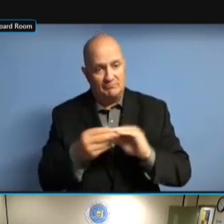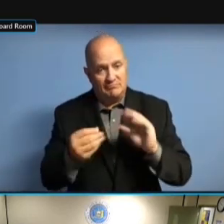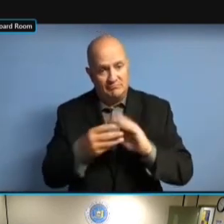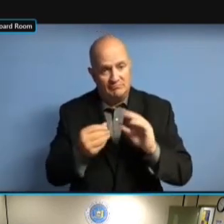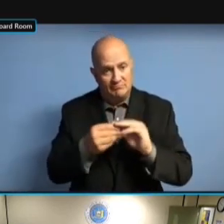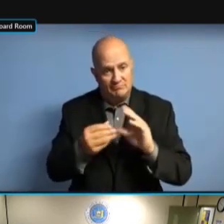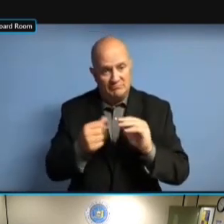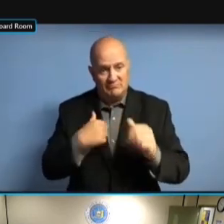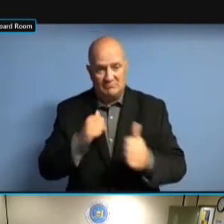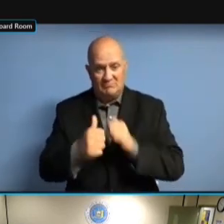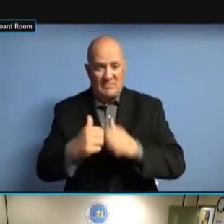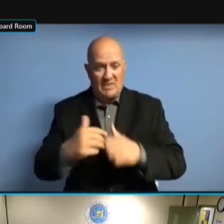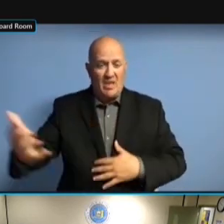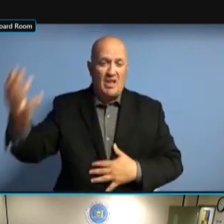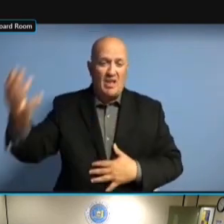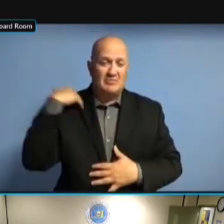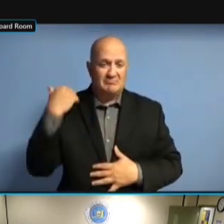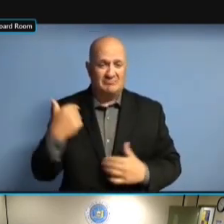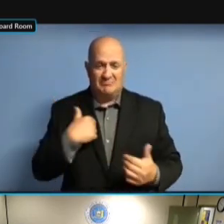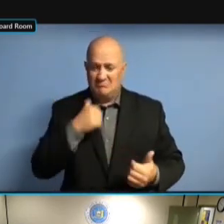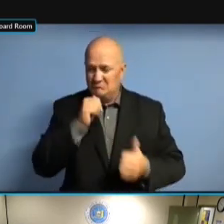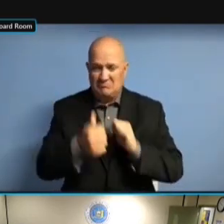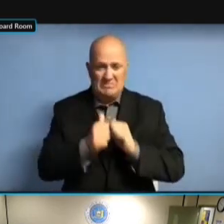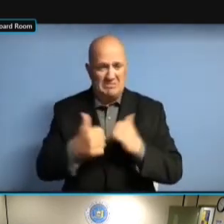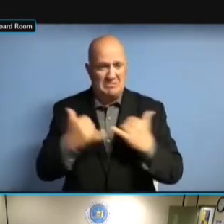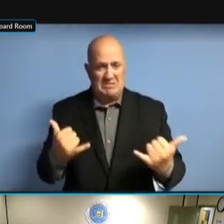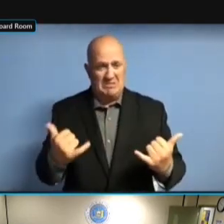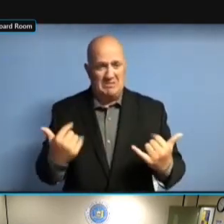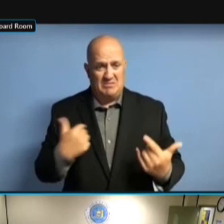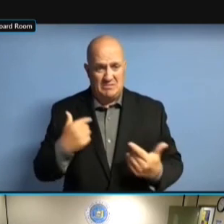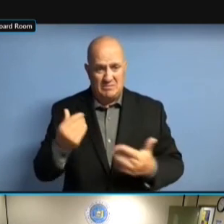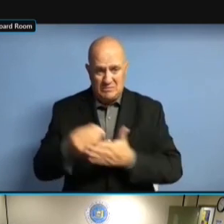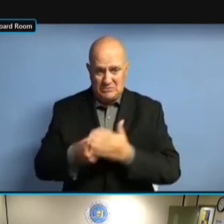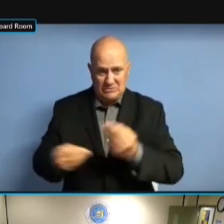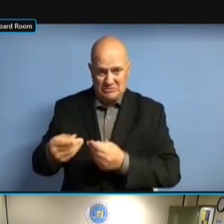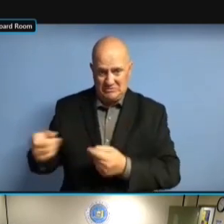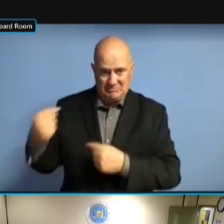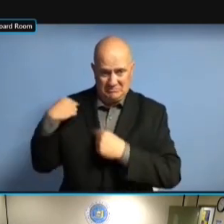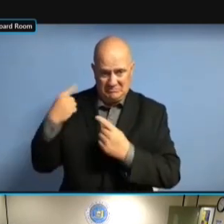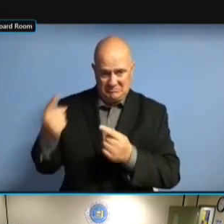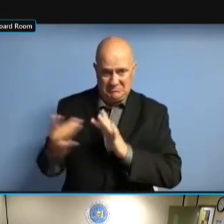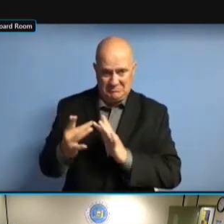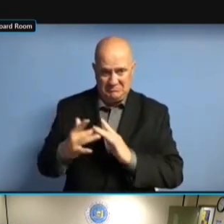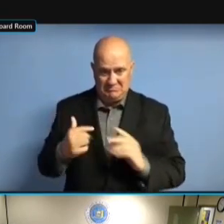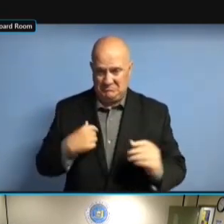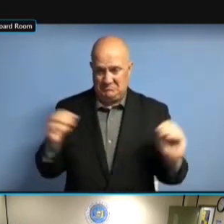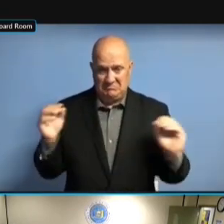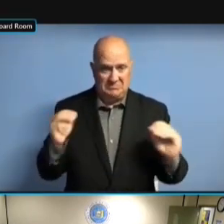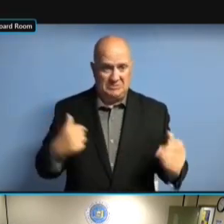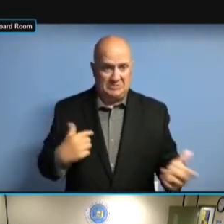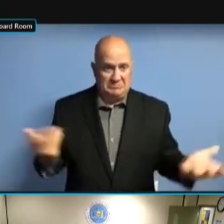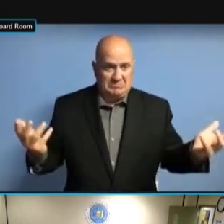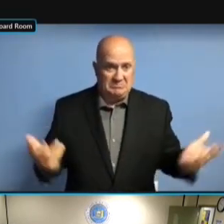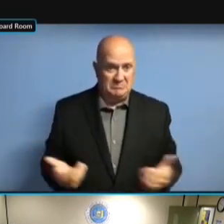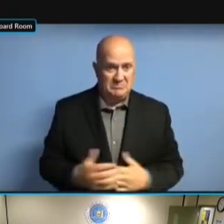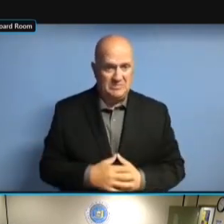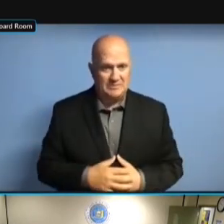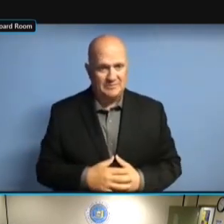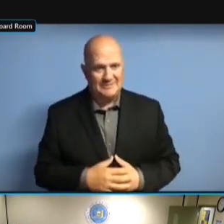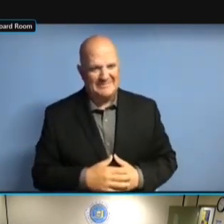CANDIDATE AND HAVEN'T HEARD FROM ANYBODY IN CANDIDATE AND HAVEN'T HEARD FROM ANYBODY IN FIVE CANDIDATE AND HAVEN'T HEARD FROM ANYBODY IN FIVE YEARS, CANDIDATE AND HAVEN'T HEARD FROM ANYBODY IN FIVE YEARS, YOU CANDIDATE AND HAVEN'T HEARD FROM ANYBODY IN FIVE YEARS, YOU CAN ANYBODY IN FIVE YEARS, YOU CAN ANYBODY IN FIVE YEARS, YOU CAN REASONABLY ANYBODY IN FIVE YEARS, YOU CAN REASONABLY CONCLUDE ANYBODY IN FIVE YEARS, YOU CAN REASONABLY CONCLUDE THAT ANYBODY IN FIVE YEARS, YOU CAN REASONABLY CONCLUDE THAT YOU'RE REASONABLY CONCLUDE THAT YOU'RE REASONABLY CONCLUDE THAT YOU'RE DONE. DONE. DONE. >> DONE. >> RIGHT. RIGHT. RIGHT. AND RIGHT. AND HIS RIGHT. AND HIS ANSWER RIGHT. AND HIS ANSWER WAS, RIGHT. AND HIS ANSWER WAS, AS RIGHT. AND HIS ANSWER WAS, AS FAR RIGHT. AND HIS ANSWER WAS, AS FAR AS RIGHT. AND HIS ANSWER WAS, AS FAR AS HE AND HIS ANSWER WAS, AS FAR AS HE AND HIS ANSWER WAS, AS FAR AS HE WAS AND HIS ANSWER WAS, AS FAR AS HE WAS CONCERNED, AND HIS ANSWER WAS, AS FAR AS HE WAS CONCERNED, THE AND HIS ANSWER WAS, AS FAR AS HE WAS CONCERNED, THE ONUS AND HIS ANSWER WAS, AS FAR AS HE WAS CONCERNED, THE ONUS WAS AND HIS ANSWER WAS, AS FAR AS HE WAS CONCERNED, THE ONUS WAS ON WAS CONCERNED, THE ONUS WAS ON WAS CONCERNED, THE ONUS WAS ON THE WAS CONCERNED, THE ONUS WAS ON THE BOARD